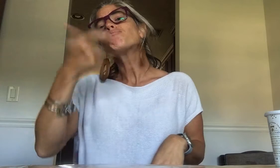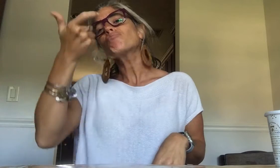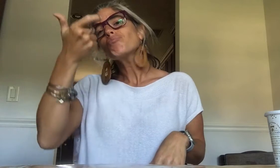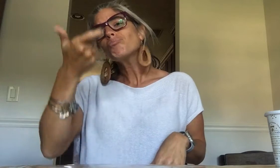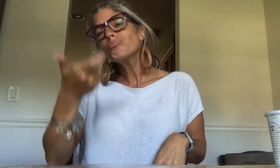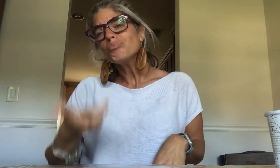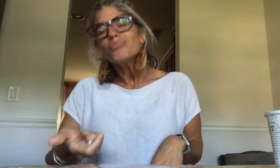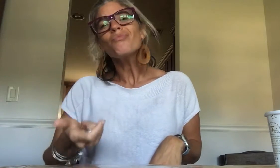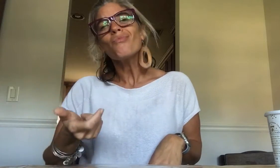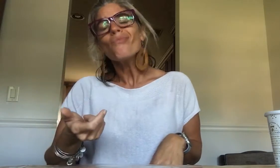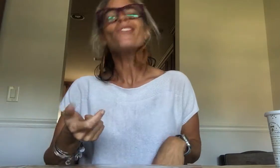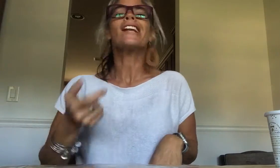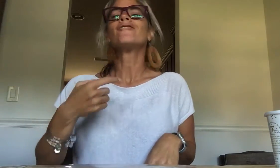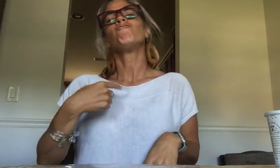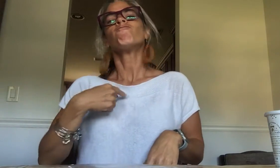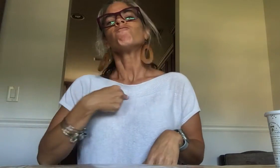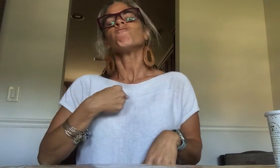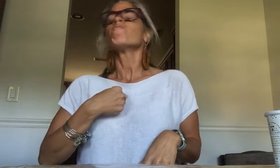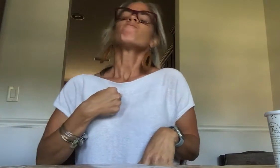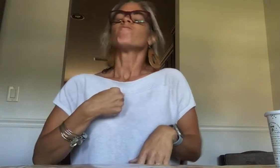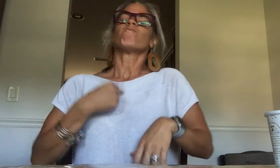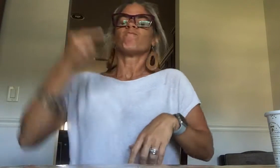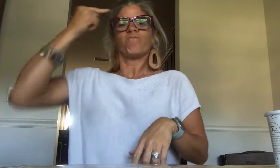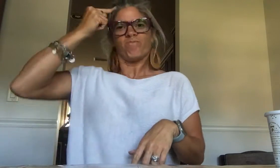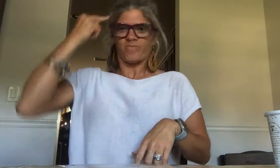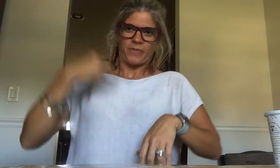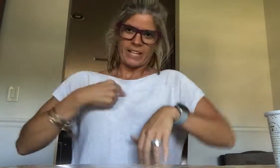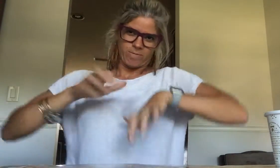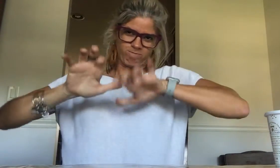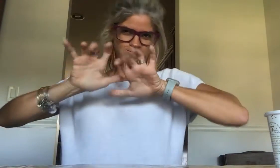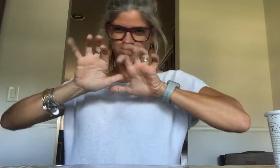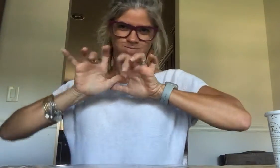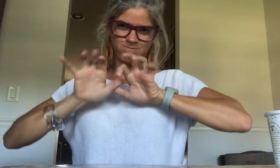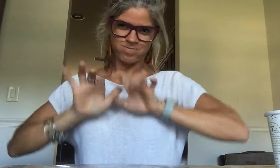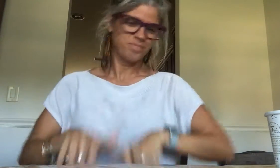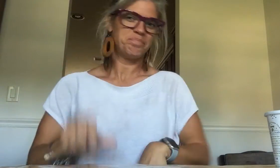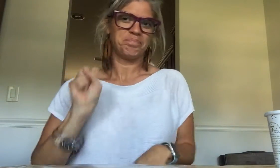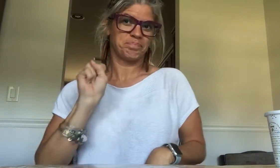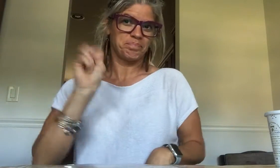I read what everybody had to say and thought I'd go ahead and type out a thorough response